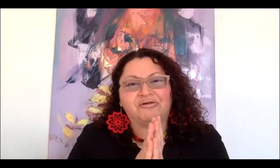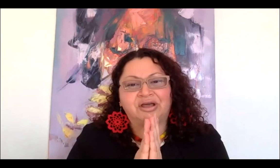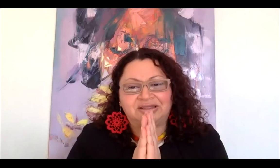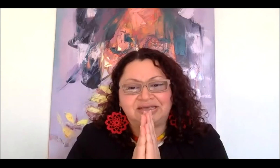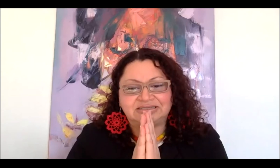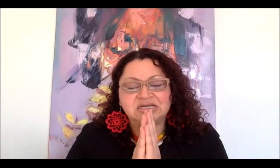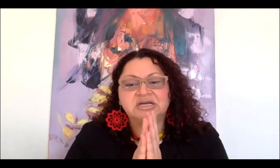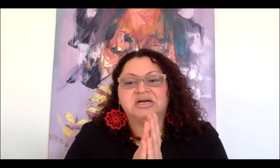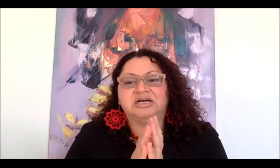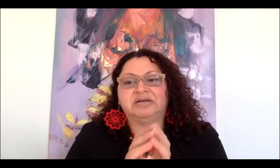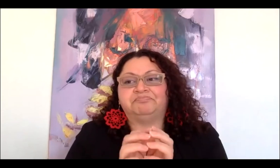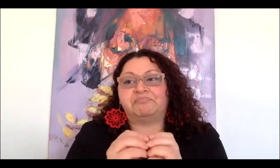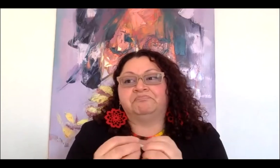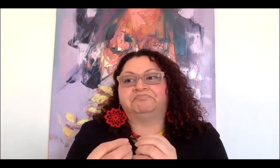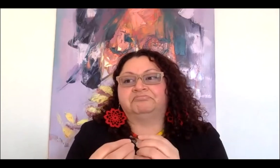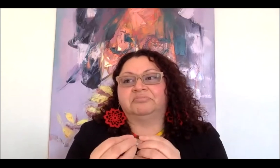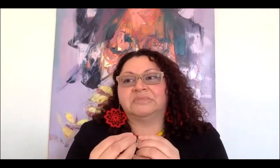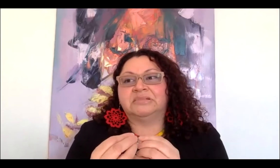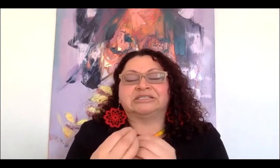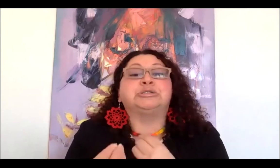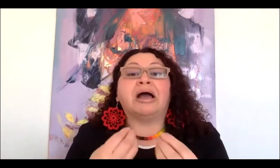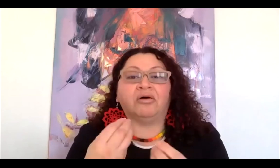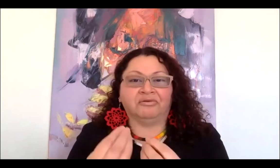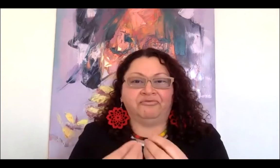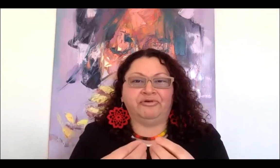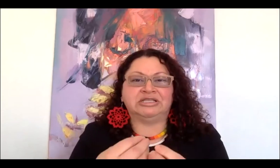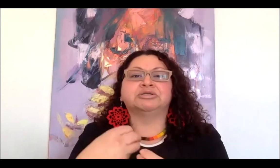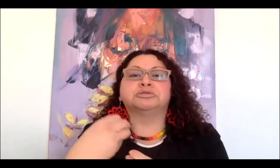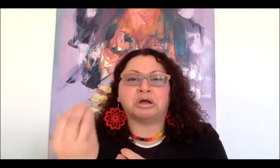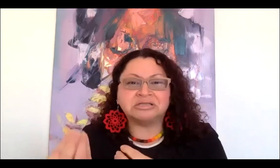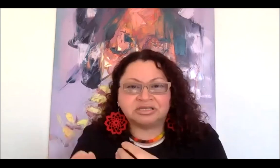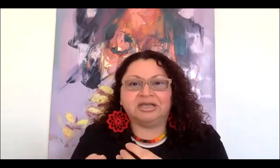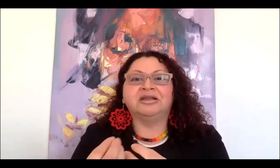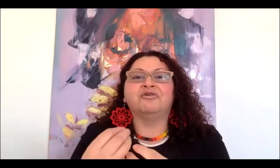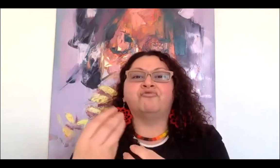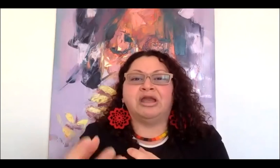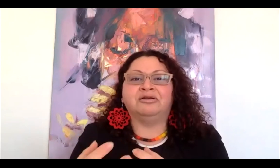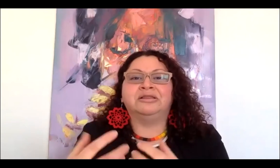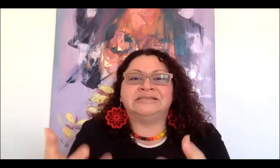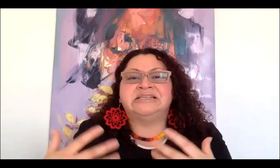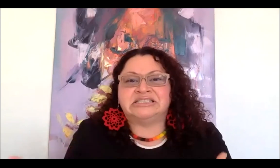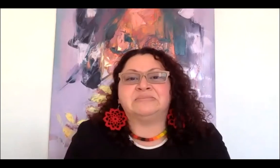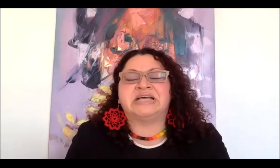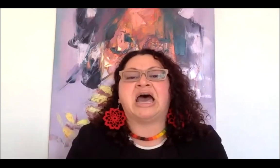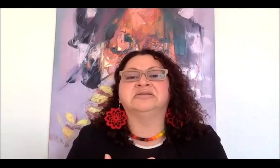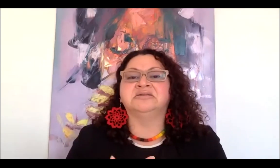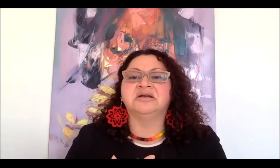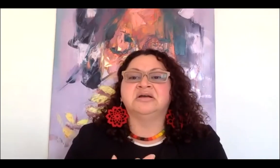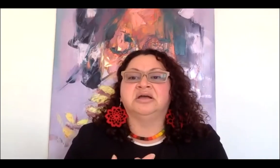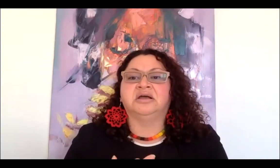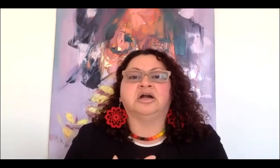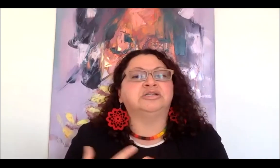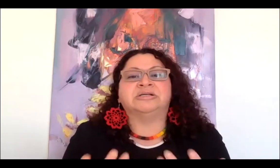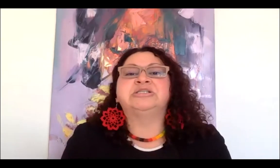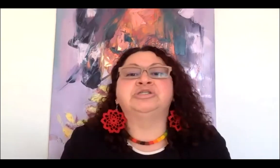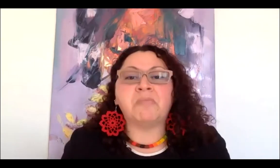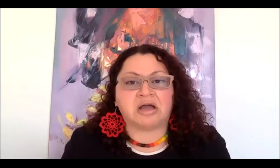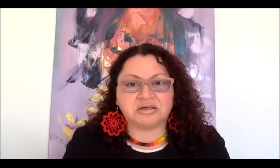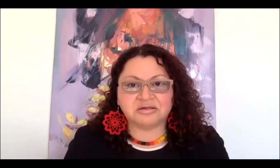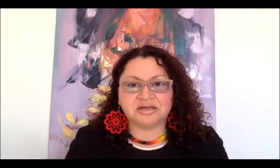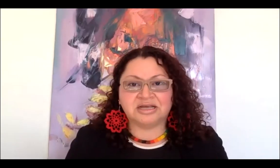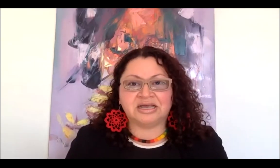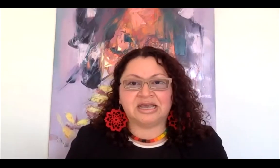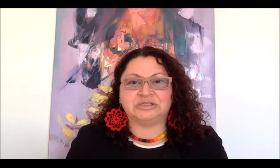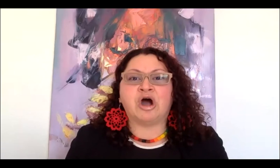you know, this struggle with trusting when these systems have hurt us so much,